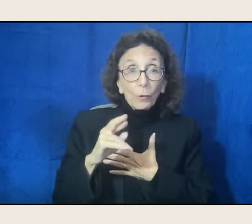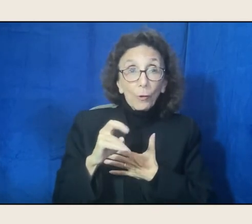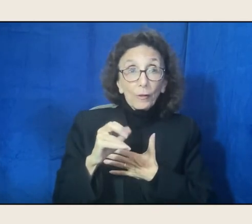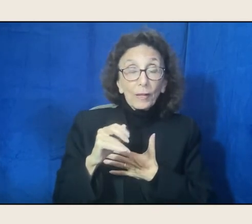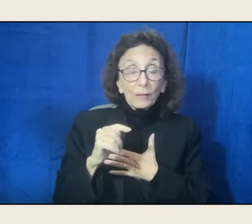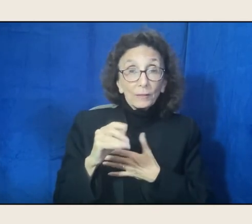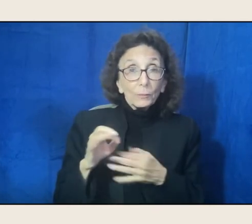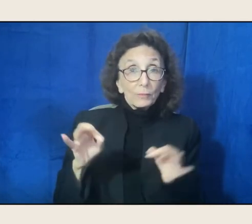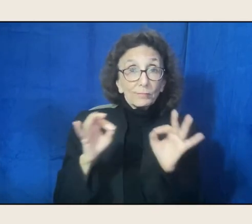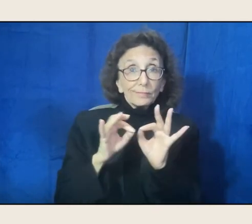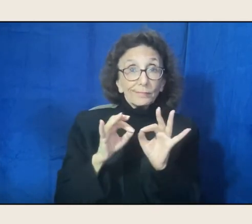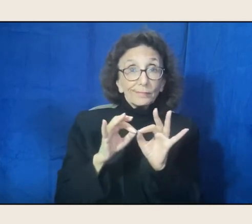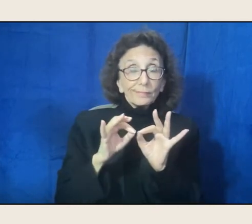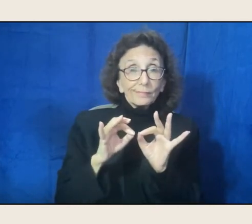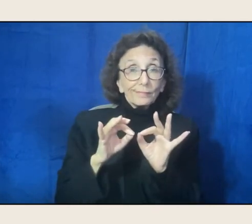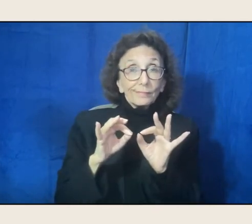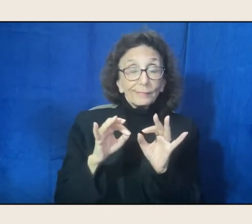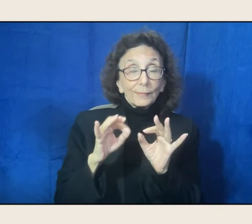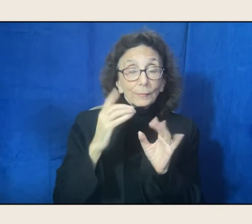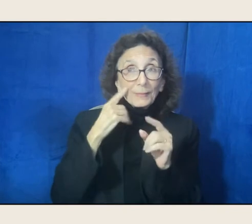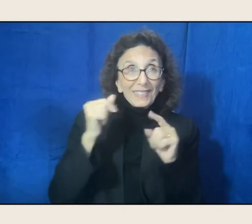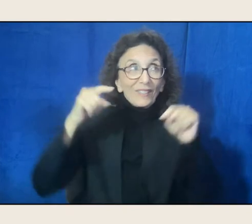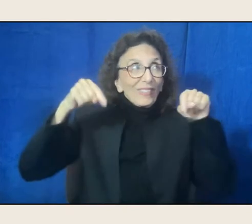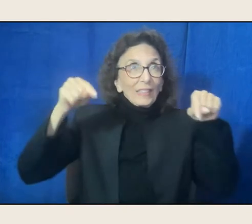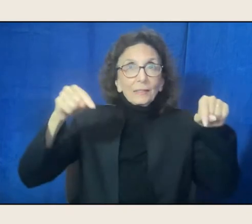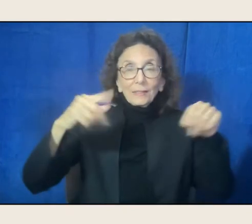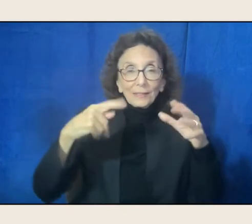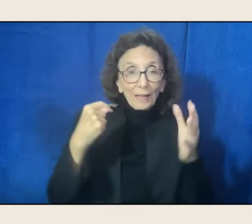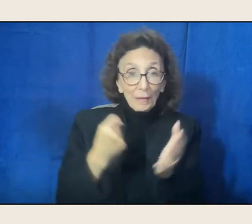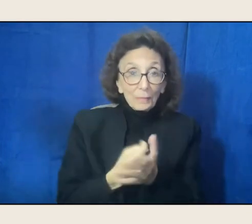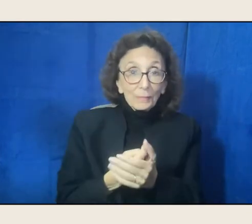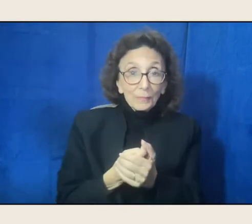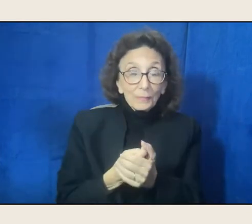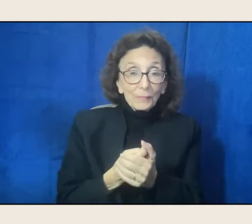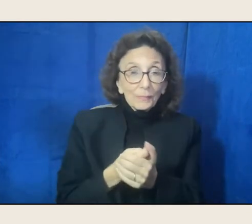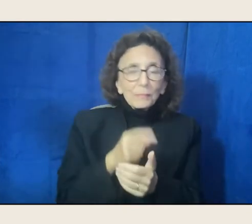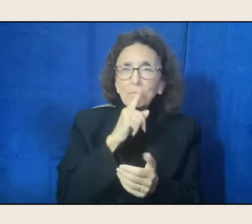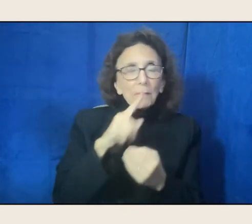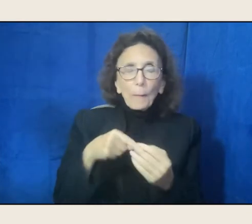It's because it's been, it's not really about me, it's really about the times we're in,